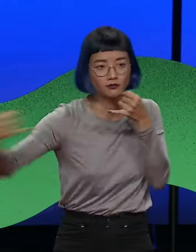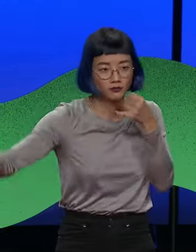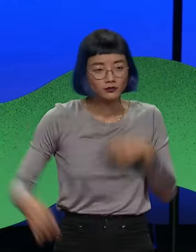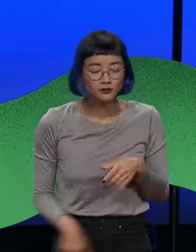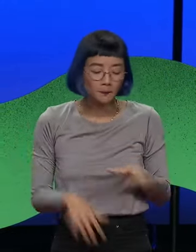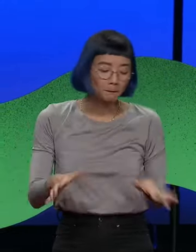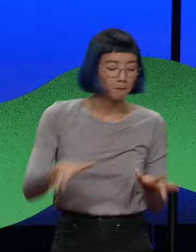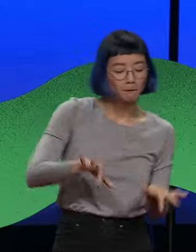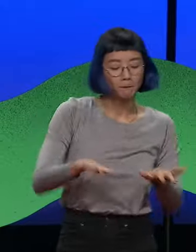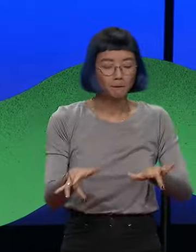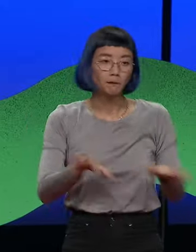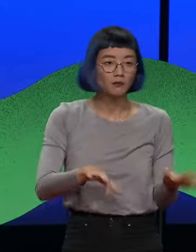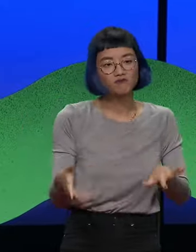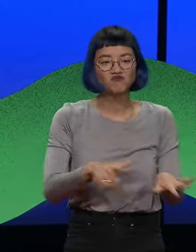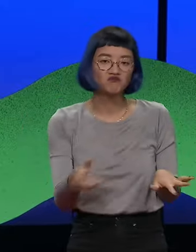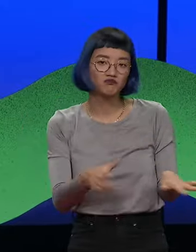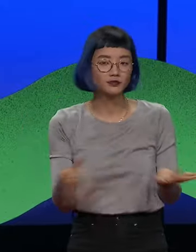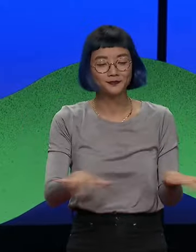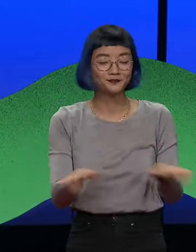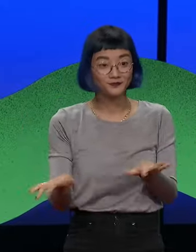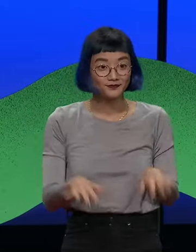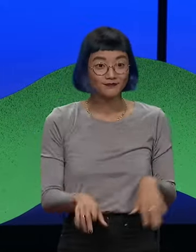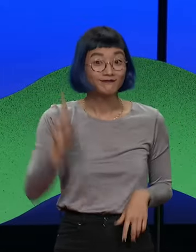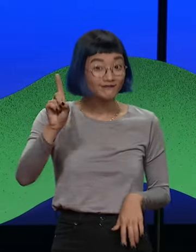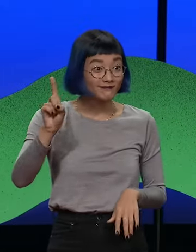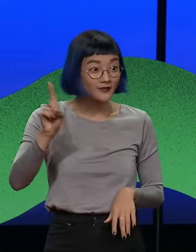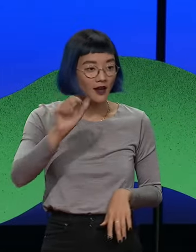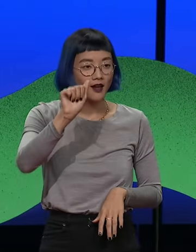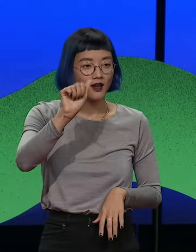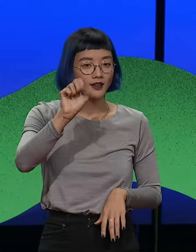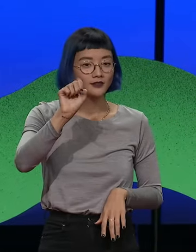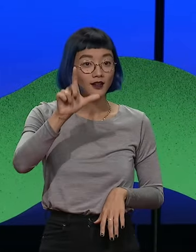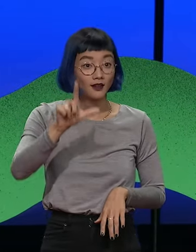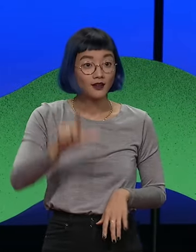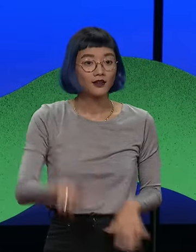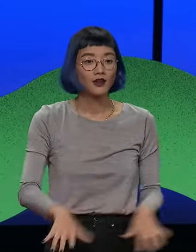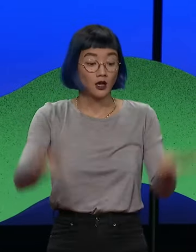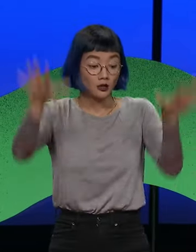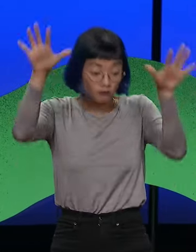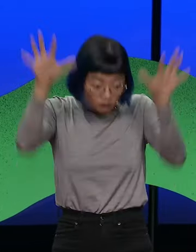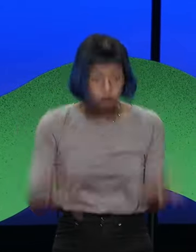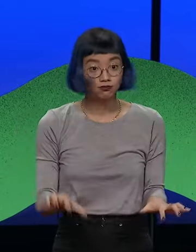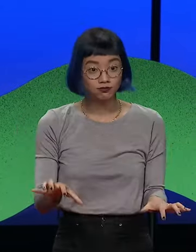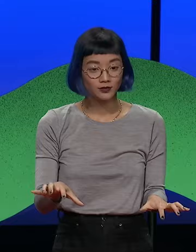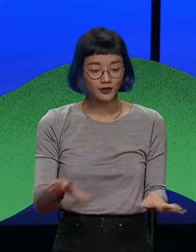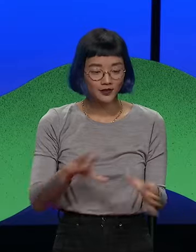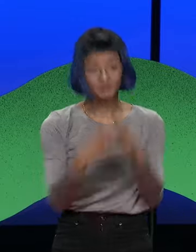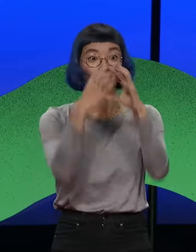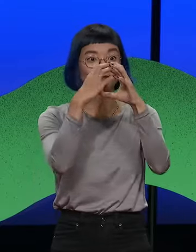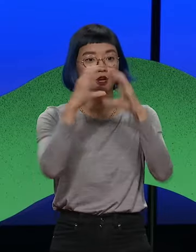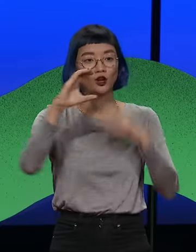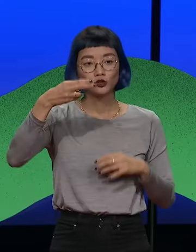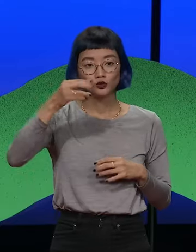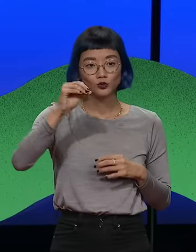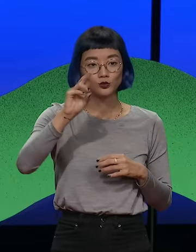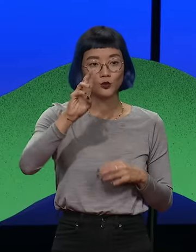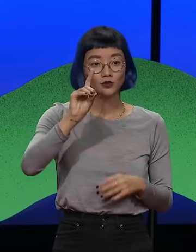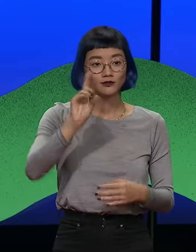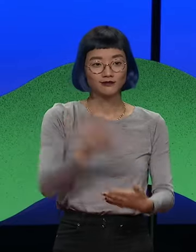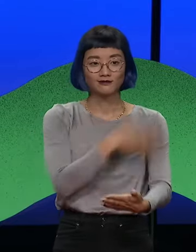linear language, as if one key is being pressed at a time. However, ASL is more like a chord -- all